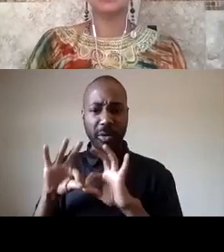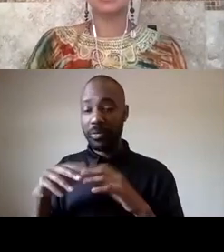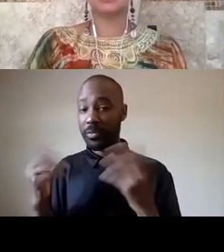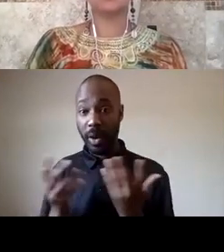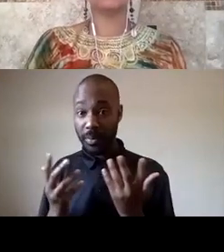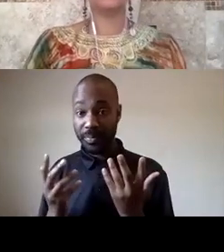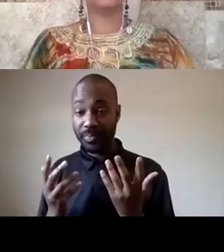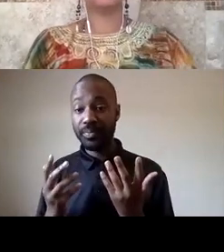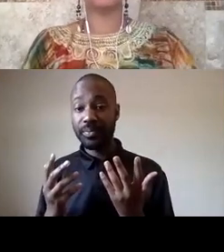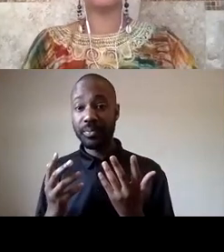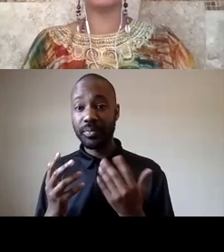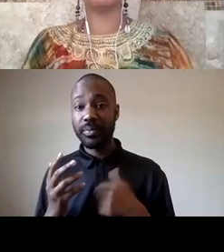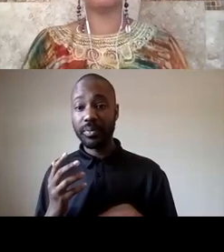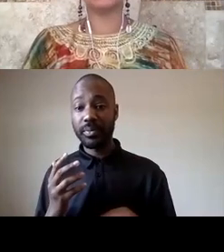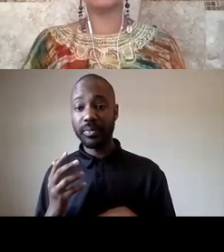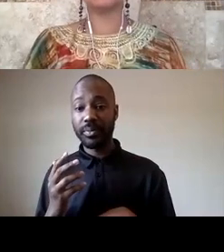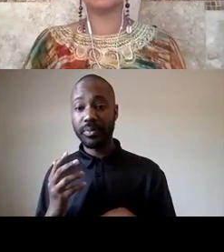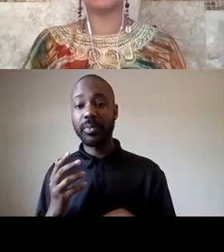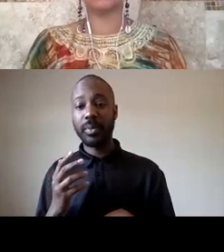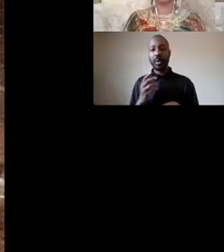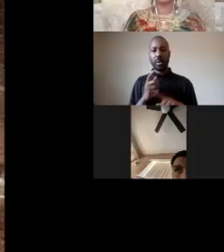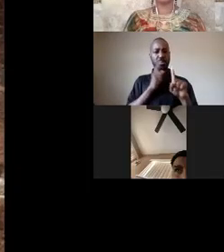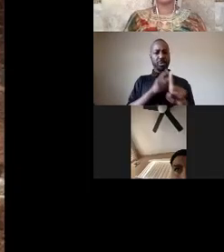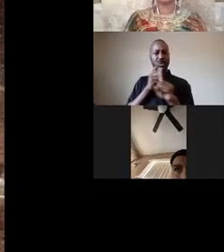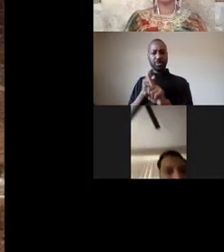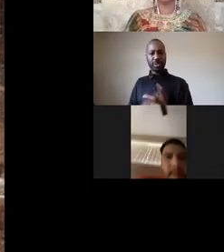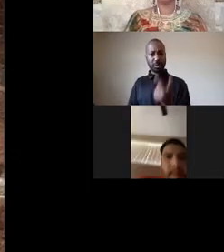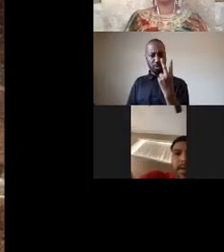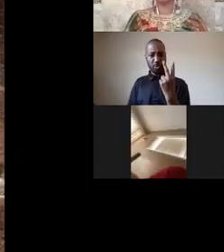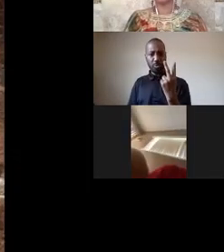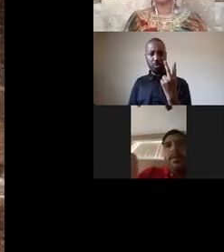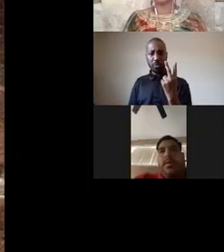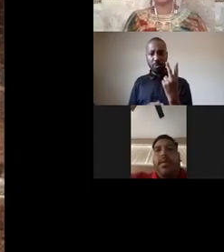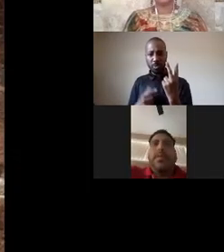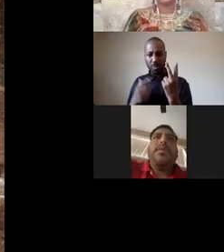um two of those points i don't know why it's not letting me move forward but